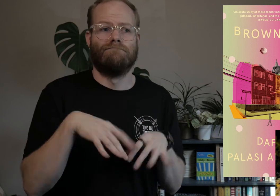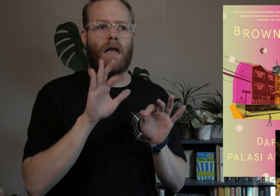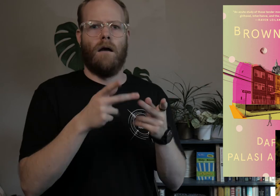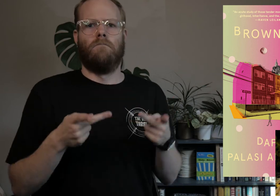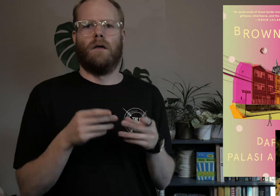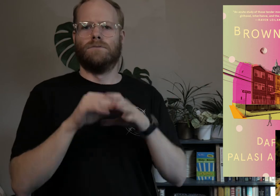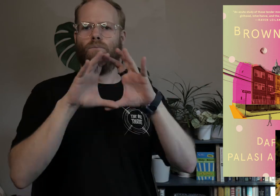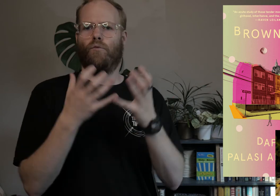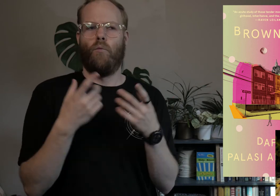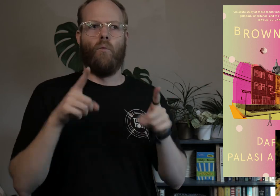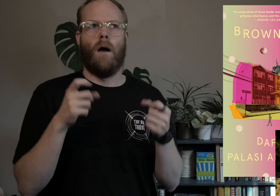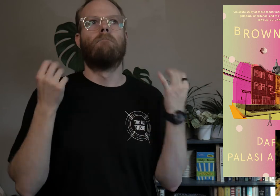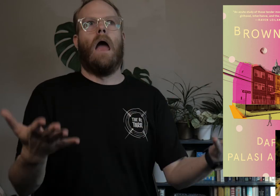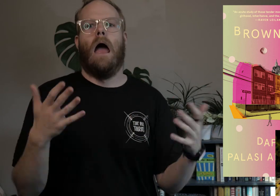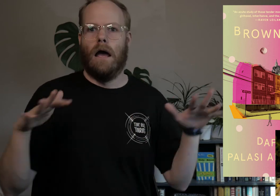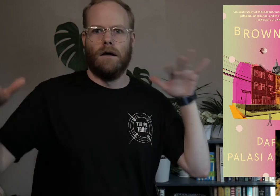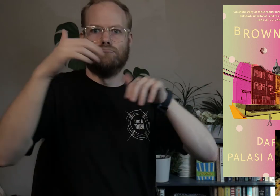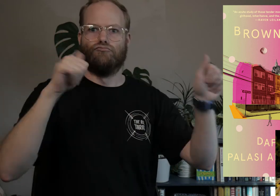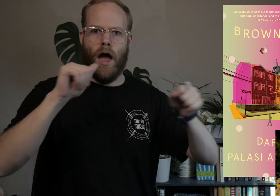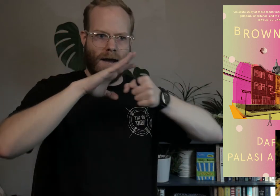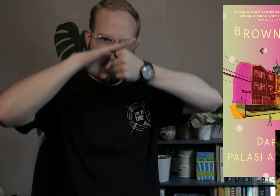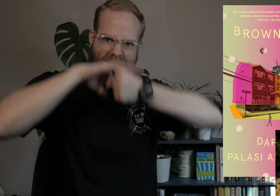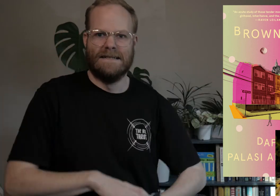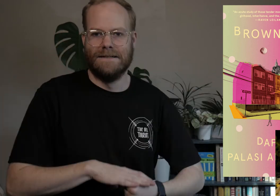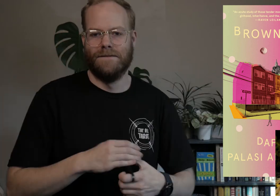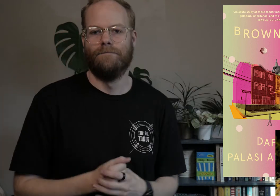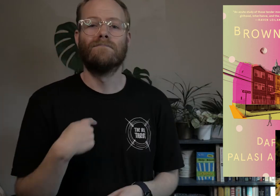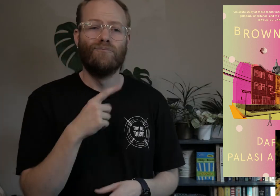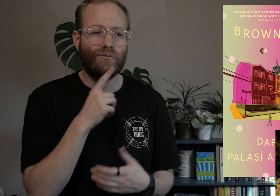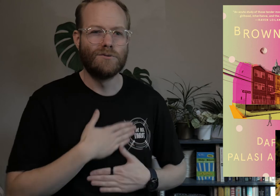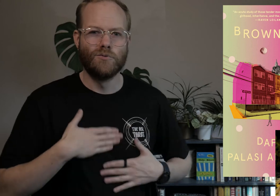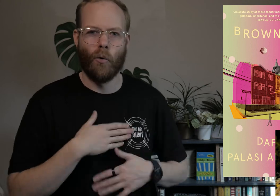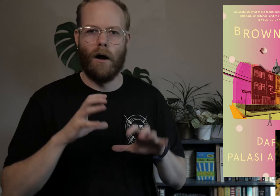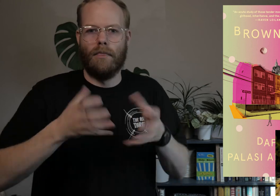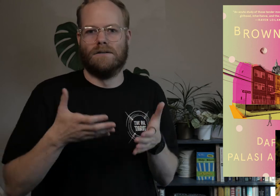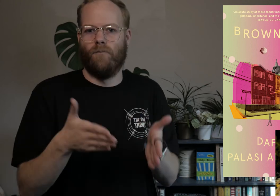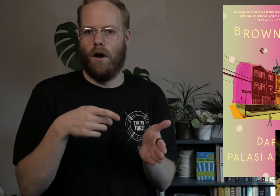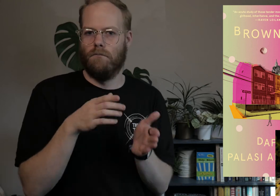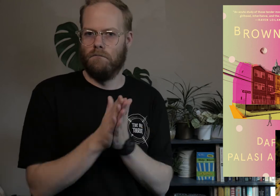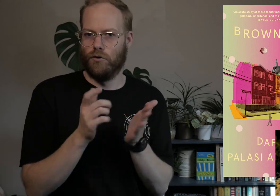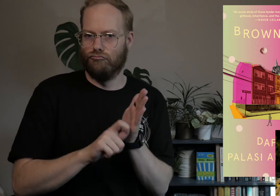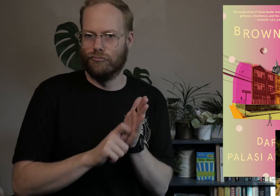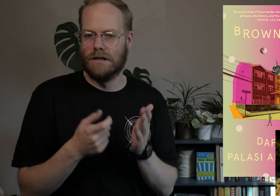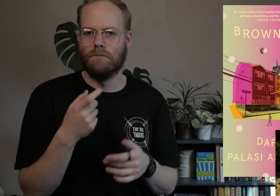finding their place in the world while many forces work to keep them down. I really enjoyed the collective way this book was written in.